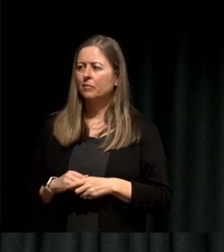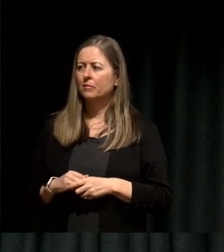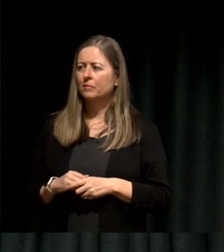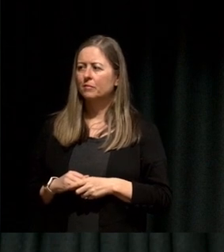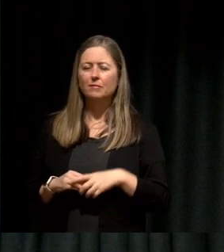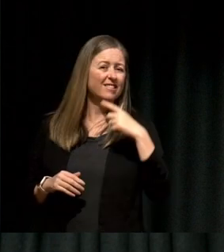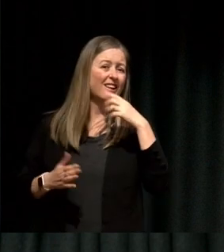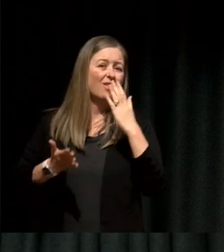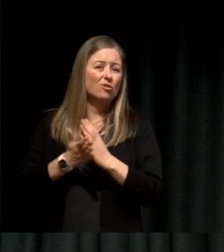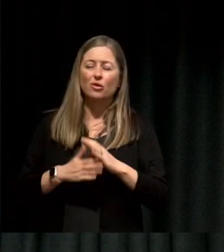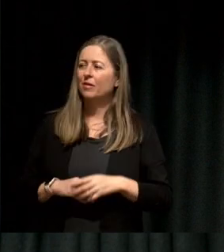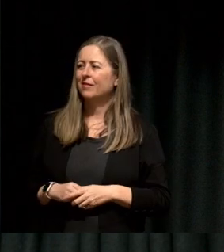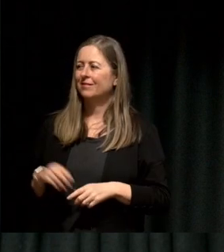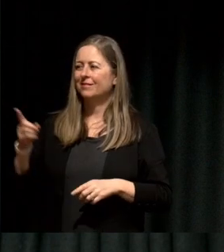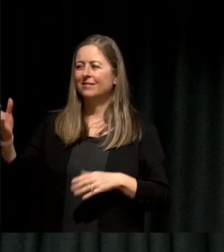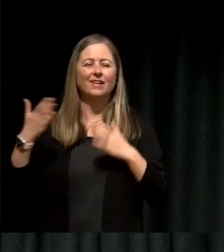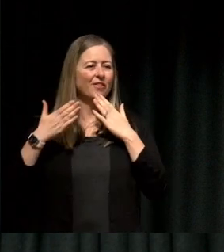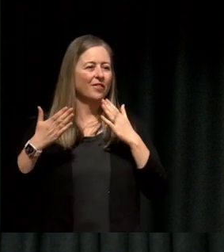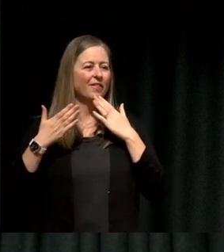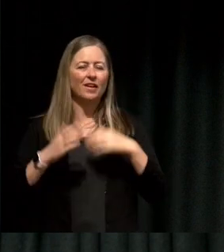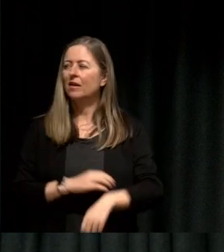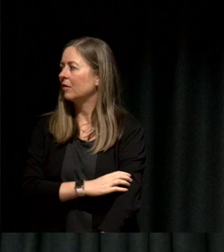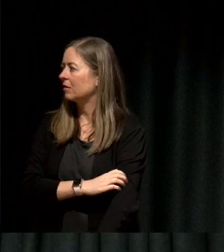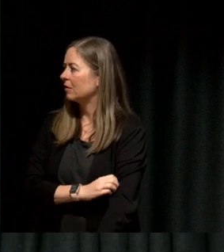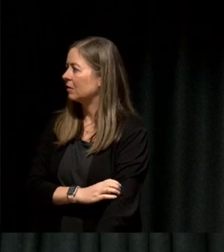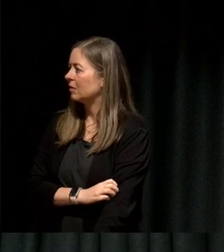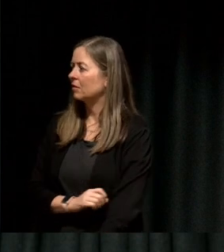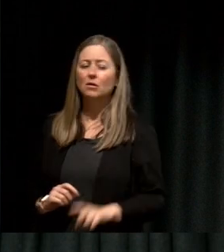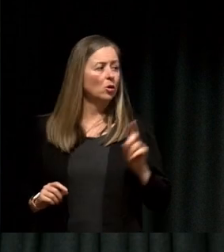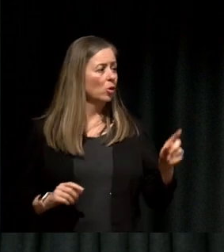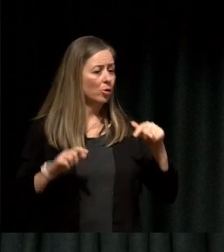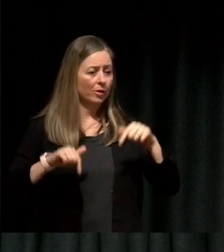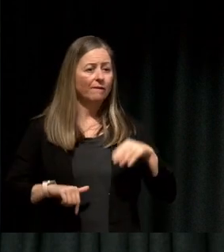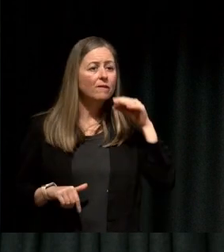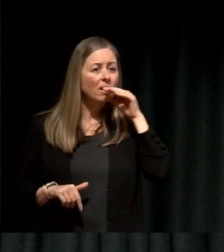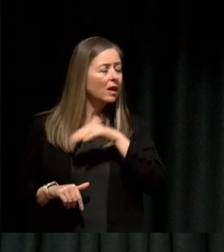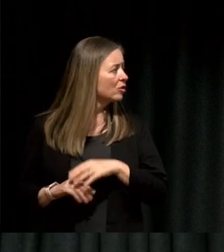Sachham: thank you very much. Michael: Sandeep are you staying for lunch afterwards? Sandeep: I'll be here yeah until about 1:20.